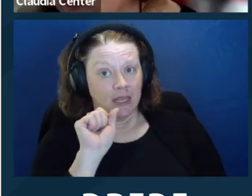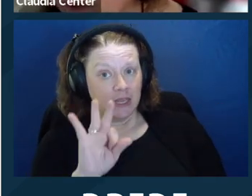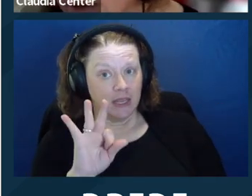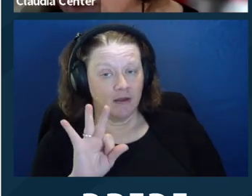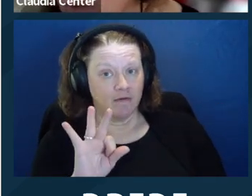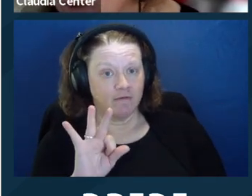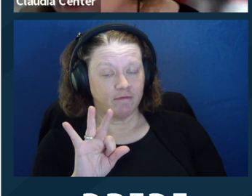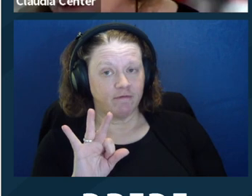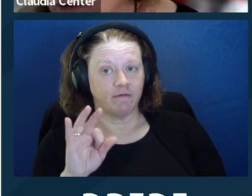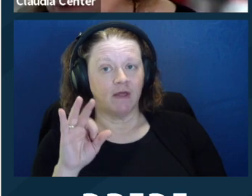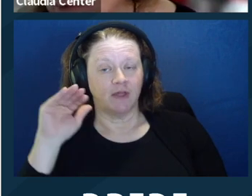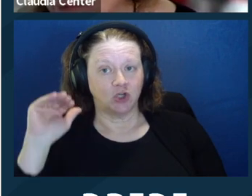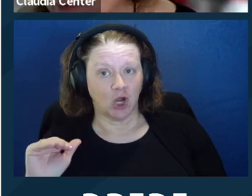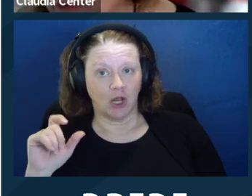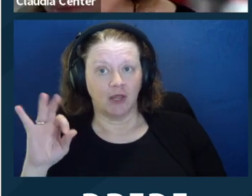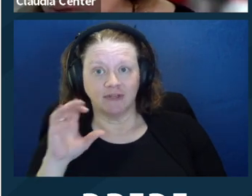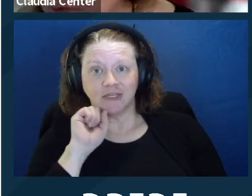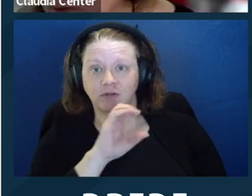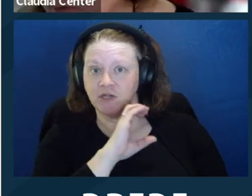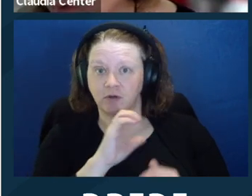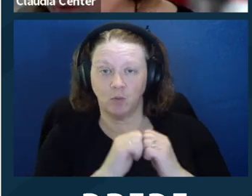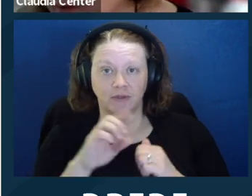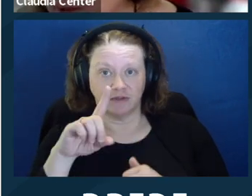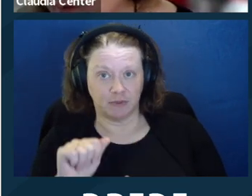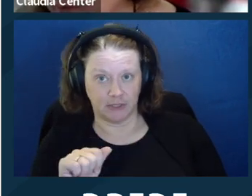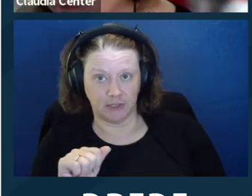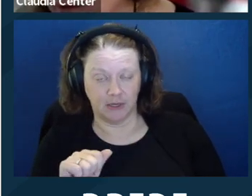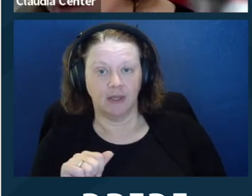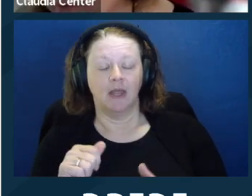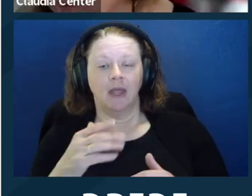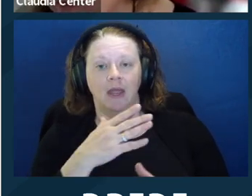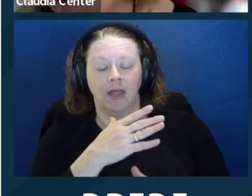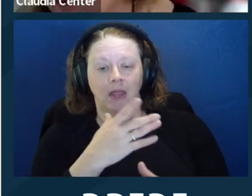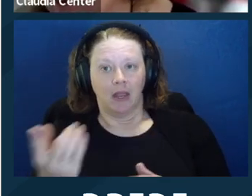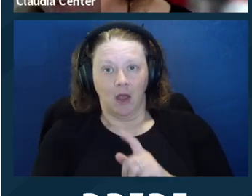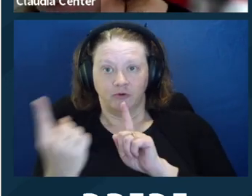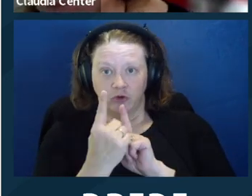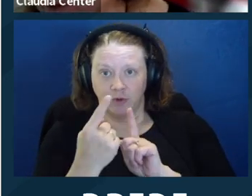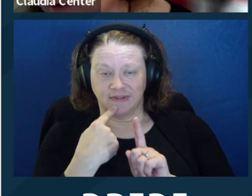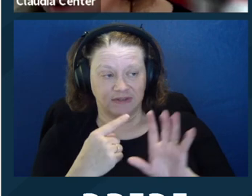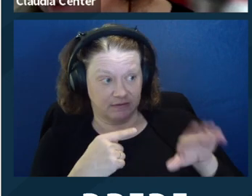and want legal representation for the client who's in the hospital, do you typically ask